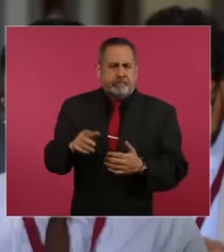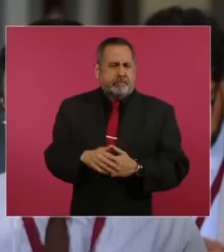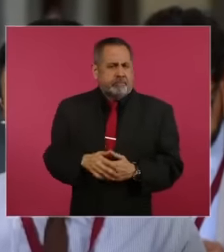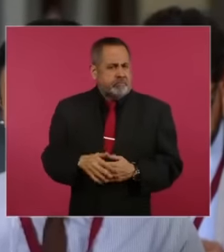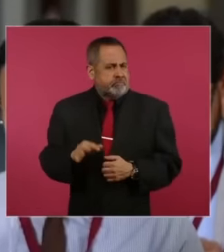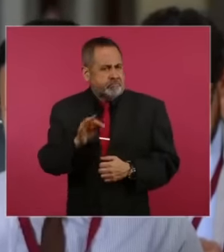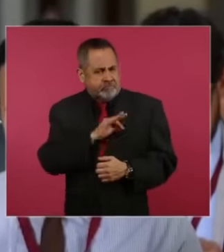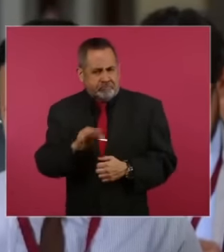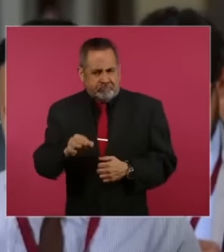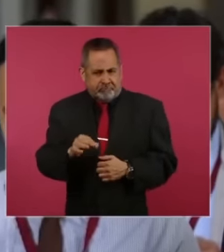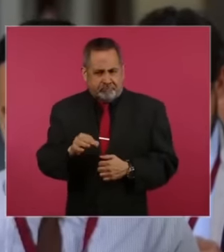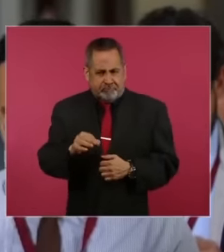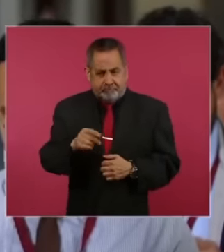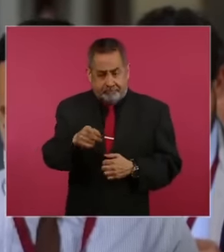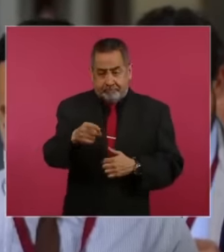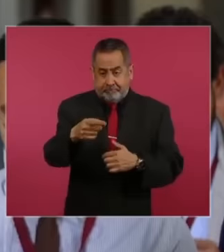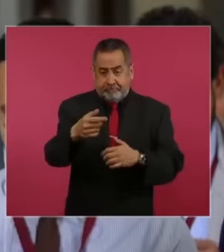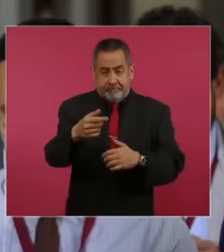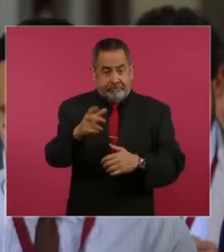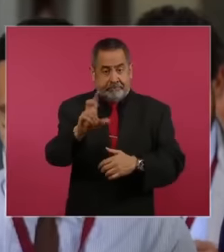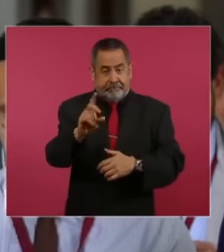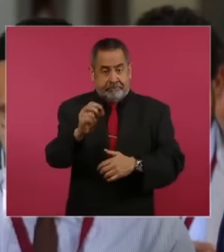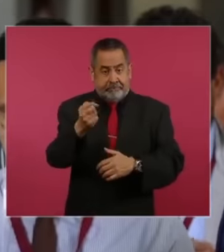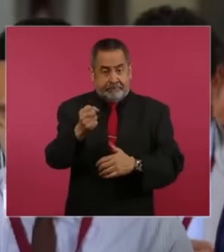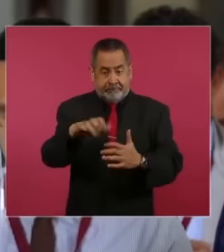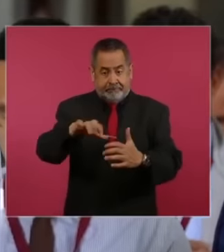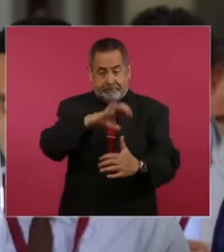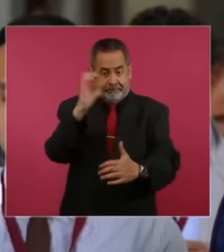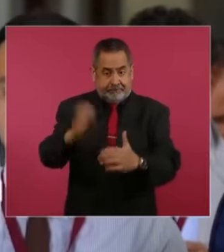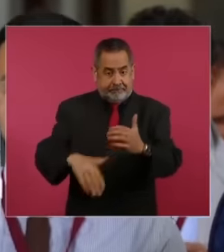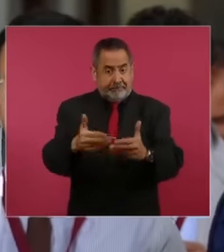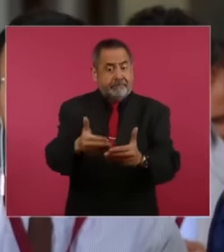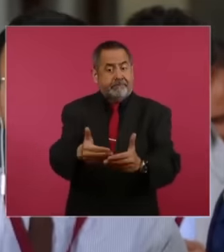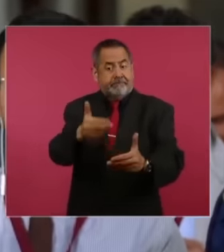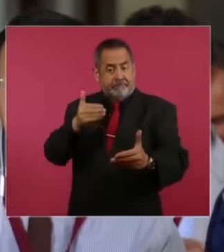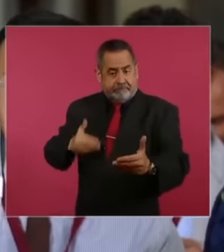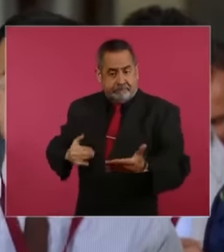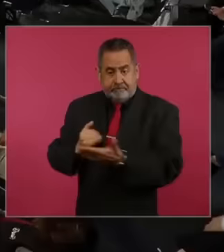resolved for them before September 30, when the administration ends. Let's see,